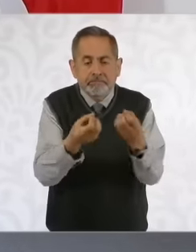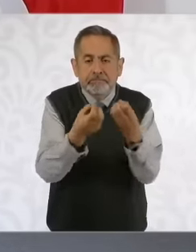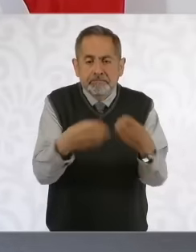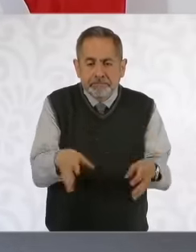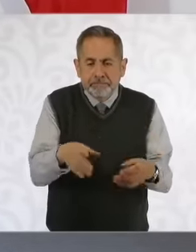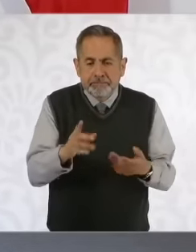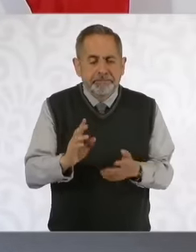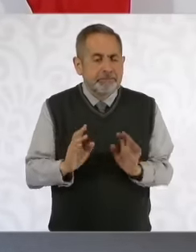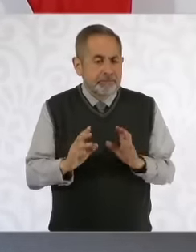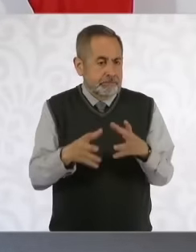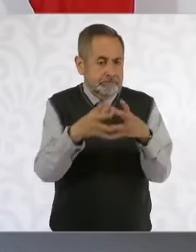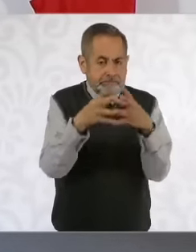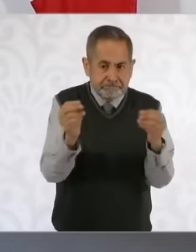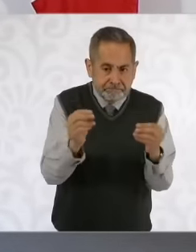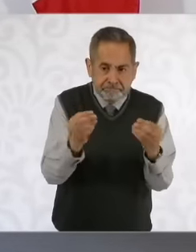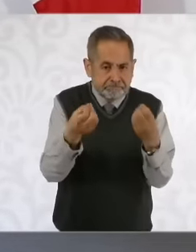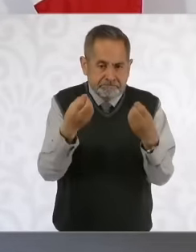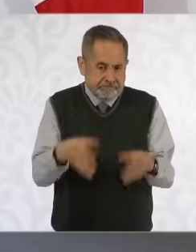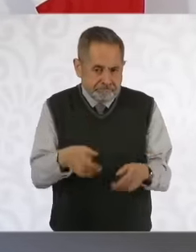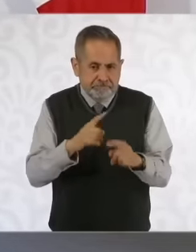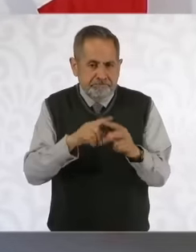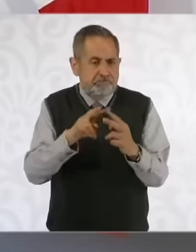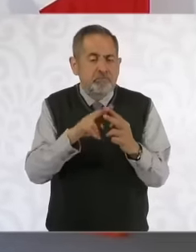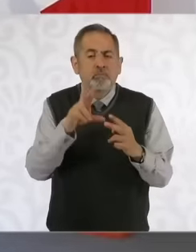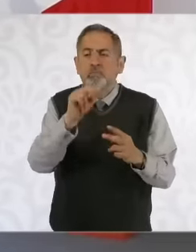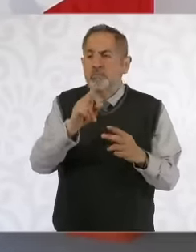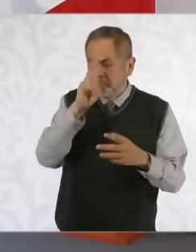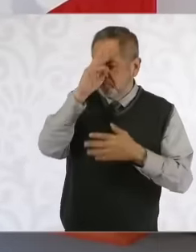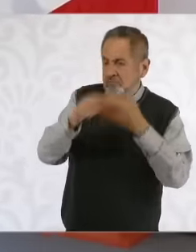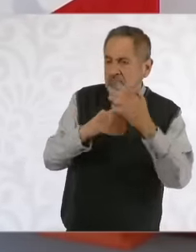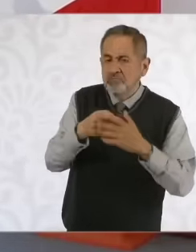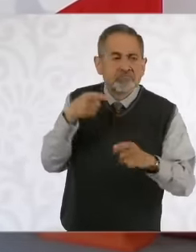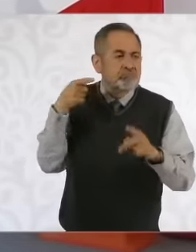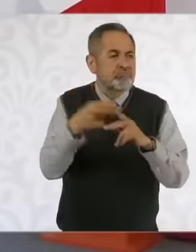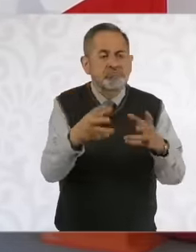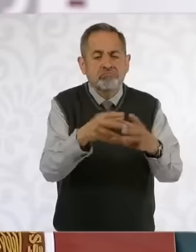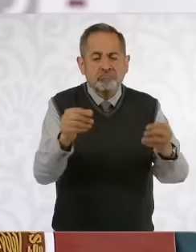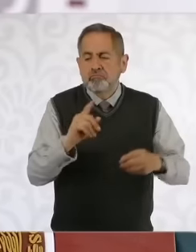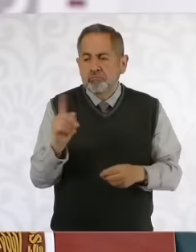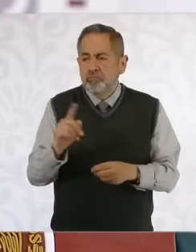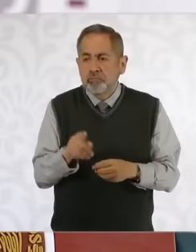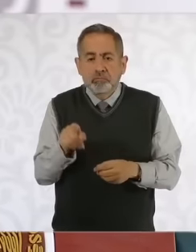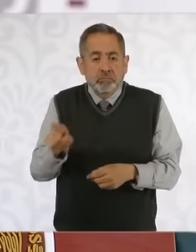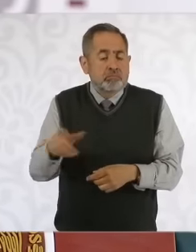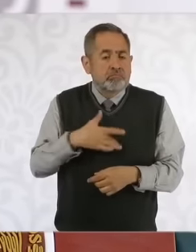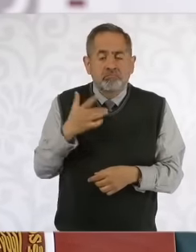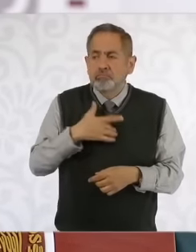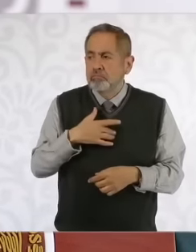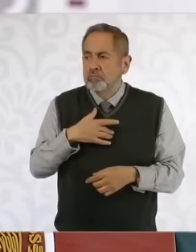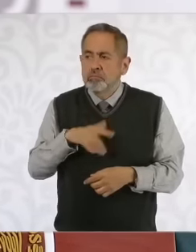sometimes it is not for reasons of violence but simply by their own will but they are